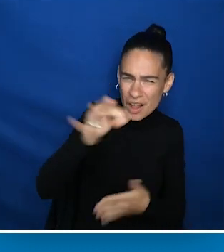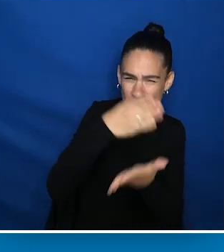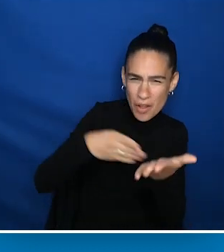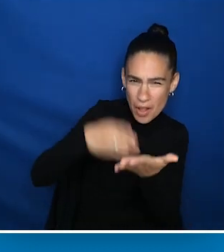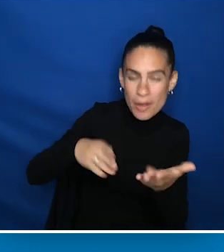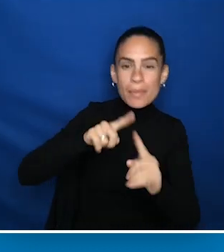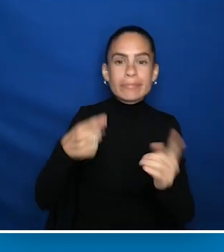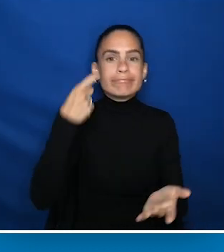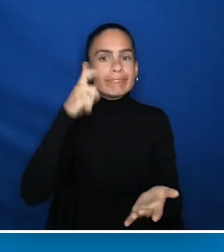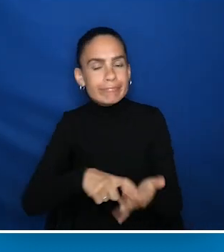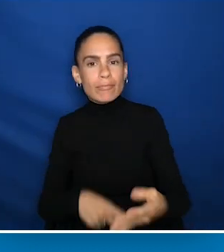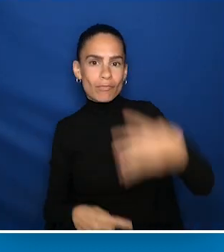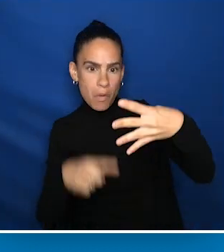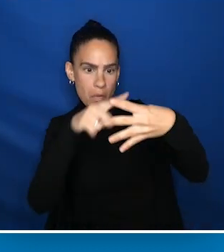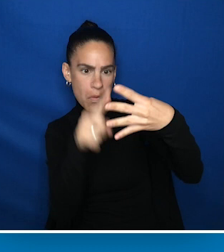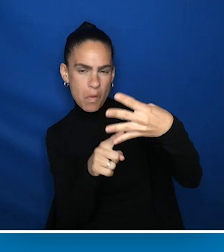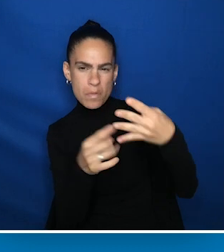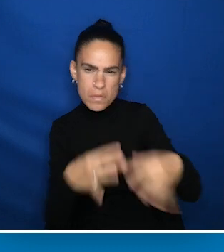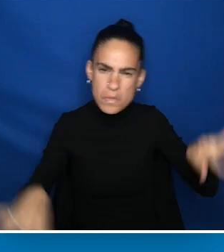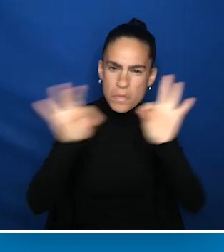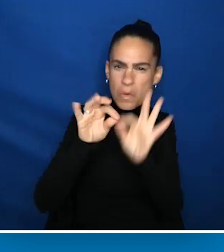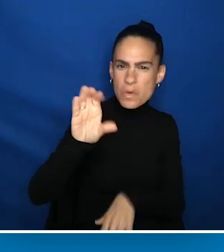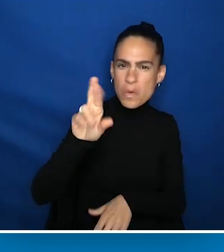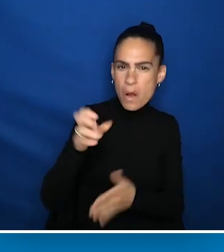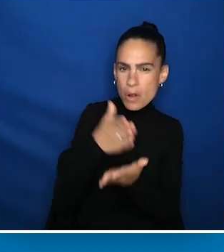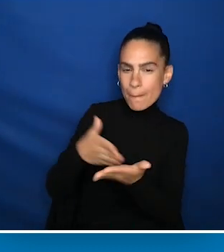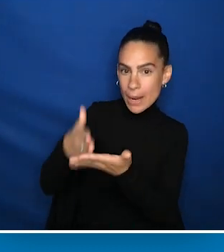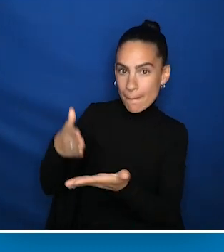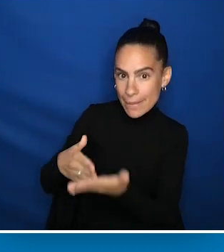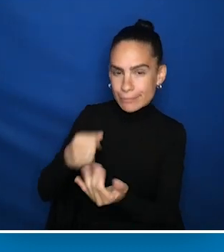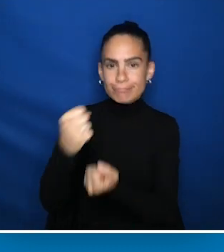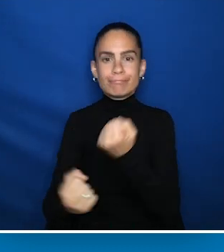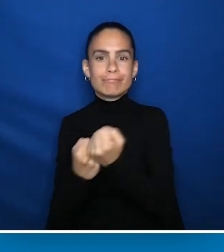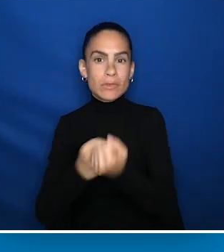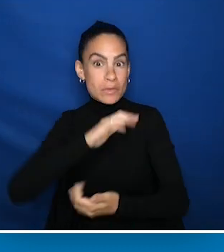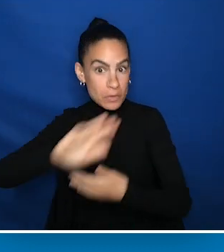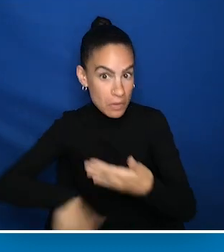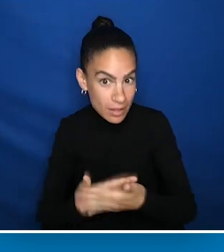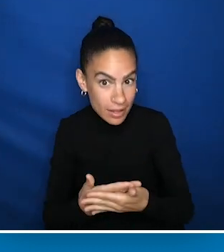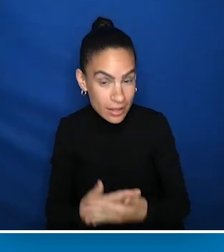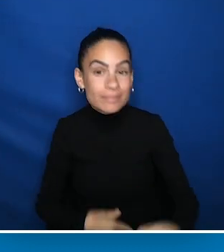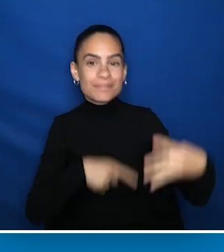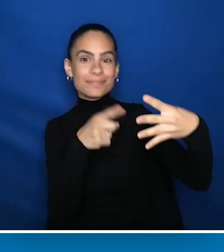four core components from which all others flow from. Designation of all people with disabilities